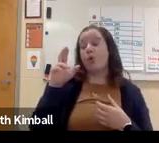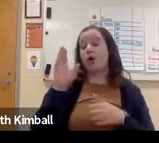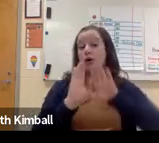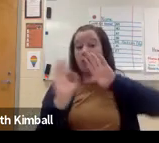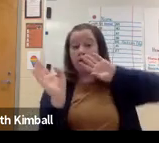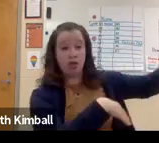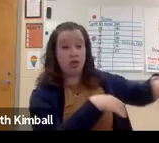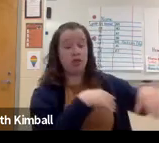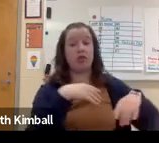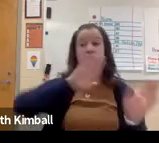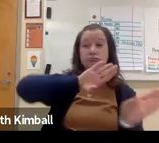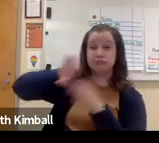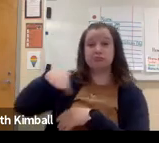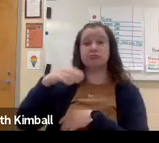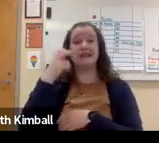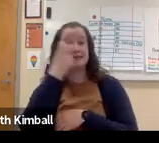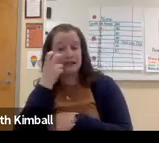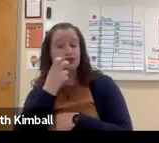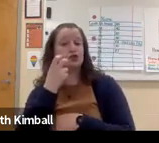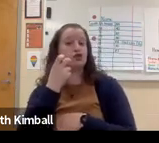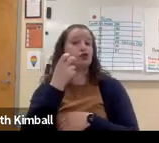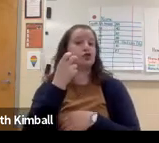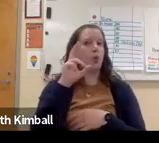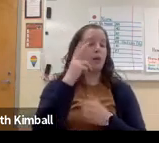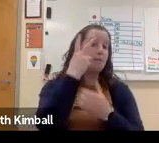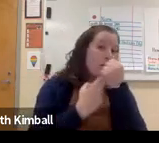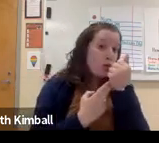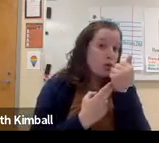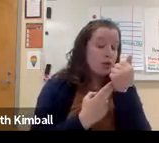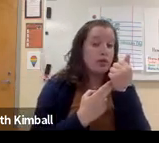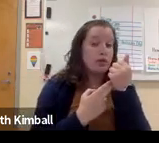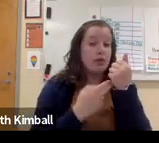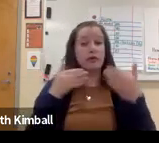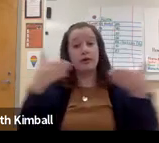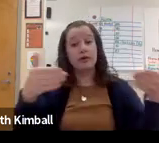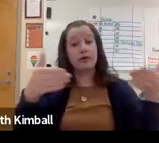Are they going to practice that in the home? Are they going to focus on speech?